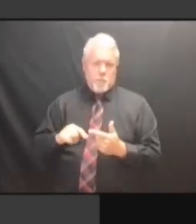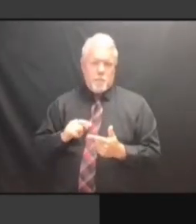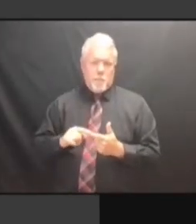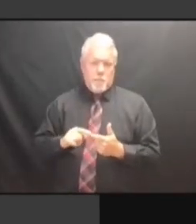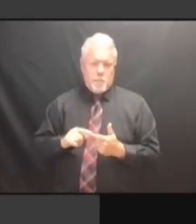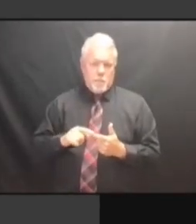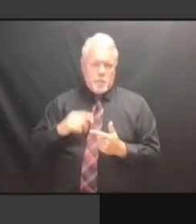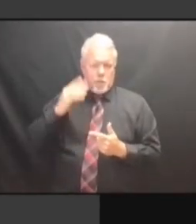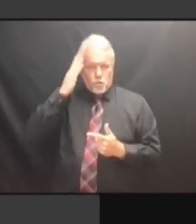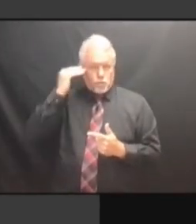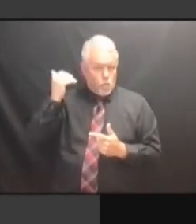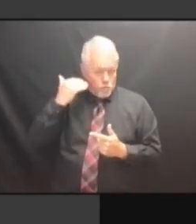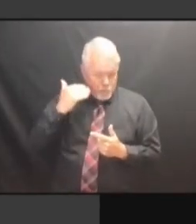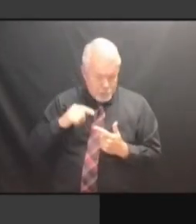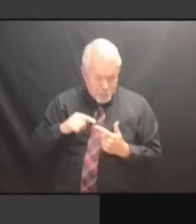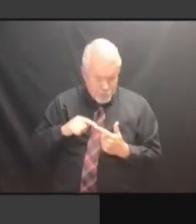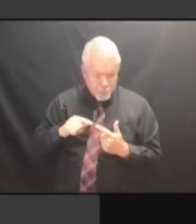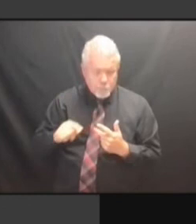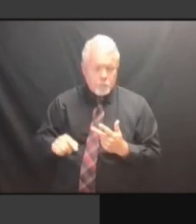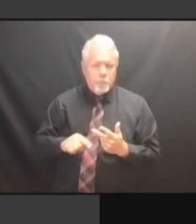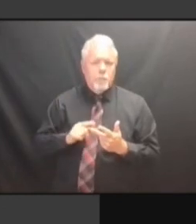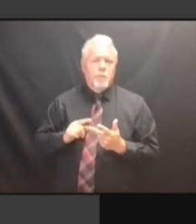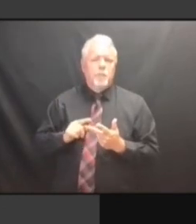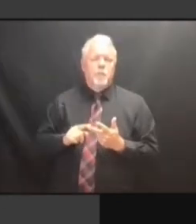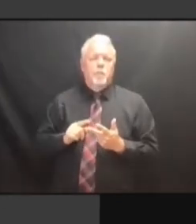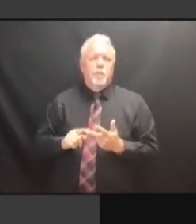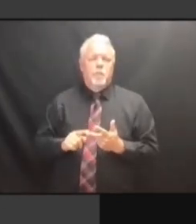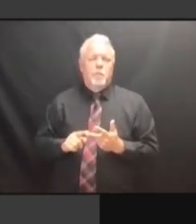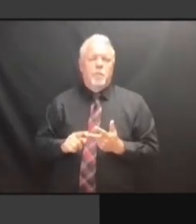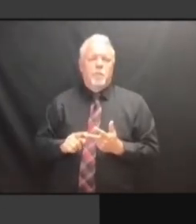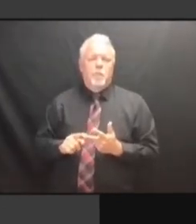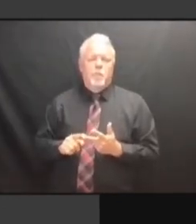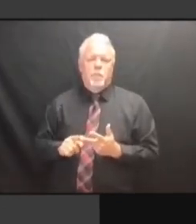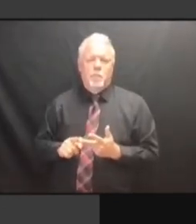THAT'S FINE. SO AS I THAT'S FINE. SO AS I SAID, THAT'S FINE. SO AS I SAID, SO THAT'S FINE. SO AS I SAID, SO THE THAT'S FINE. SO AS I SAID, SO THE ONLINE SO AS I SAID, SO THE ONLINE SO AS I SAID, SO THE ONLINE VERSIONS, SO AS I SAID, SO THE ONLINE VERSIONS, WE'LL SO AS I SAID, SO THE ONLINE VERSIONS, WE'LL PAY SO AS I SAID, SO THE ONLINE VERSIONS, WE'LL PAY FOR SO AS I SAID, SO THE ONLINE VERSIONS, WE'LL PAY FOR WHATEVER VERSIONS, WE'LL PAY FOR WHATEVER VERSIONS, WE'LL PAY FOR WHATEVER THE VERSIONS, WE'LL PAY FOR WHATEVER THE EXTRA VERSIONS, WE'LL PAY FOR WHATEVER THE EXTRA COST